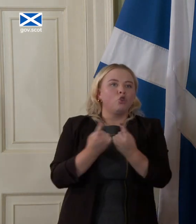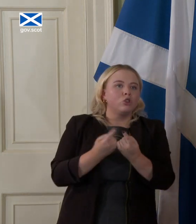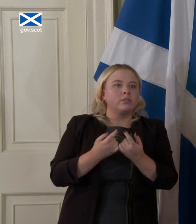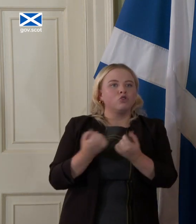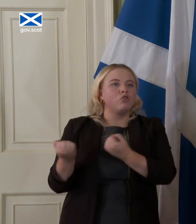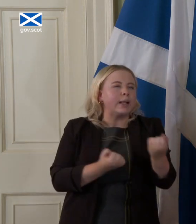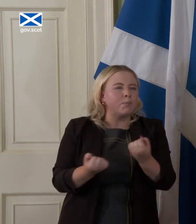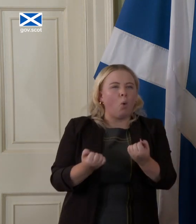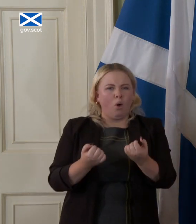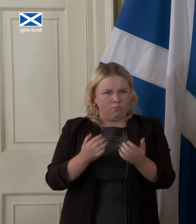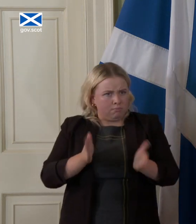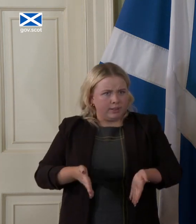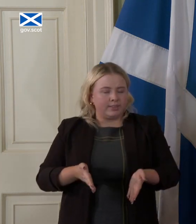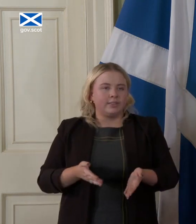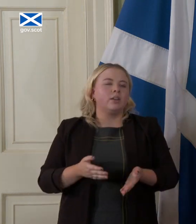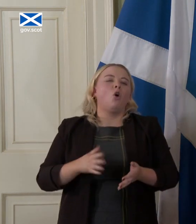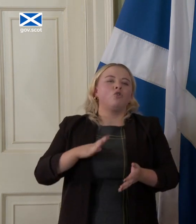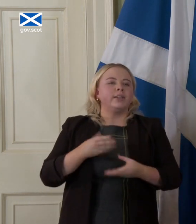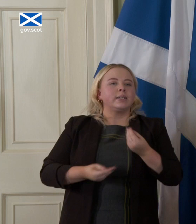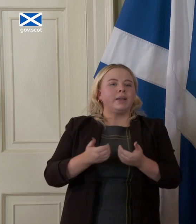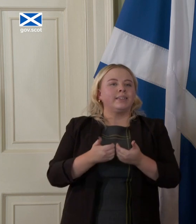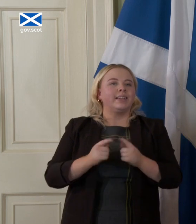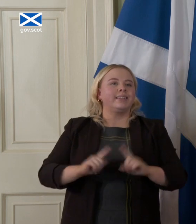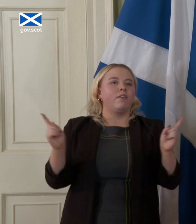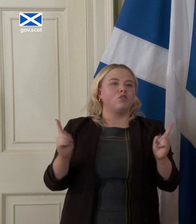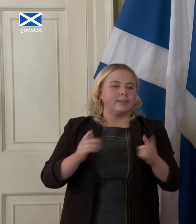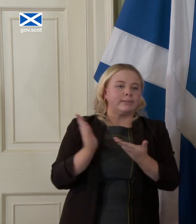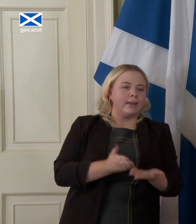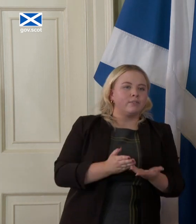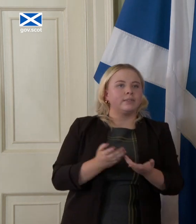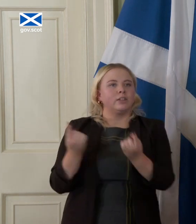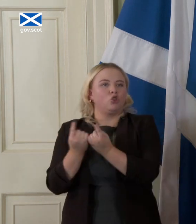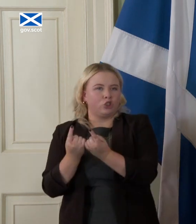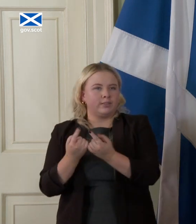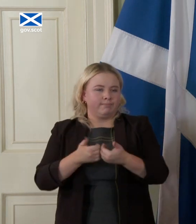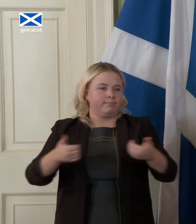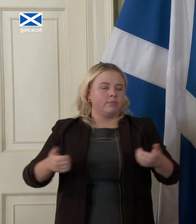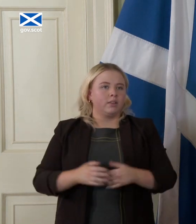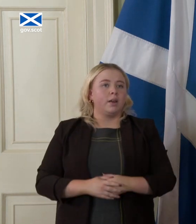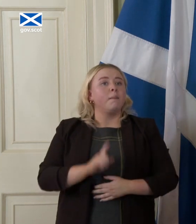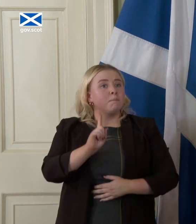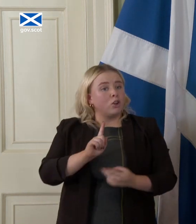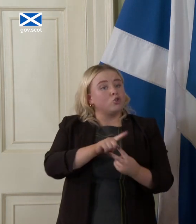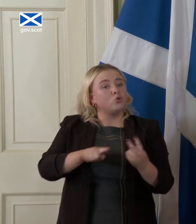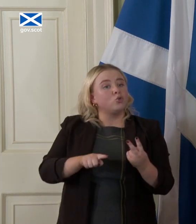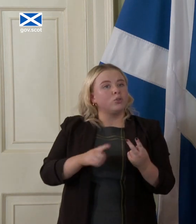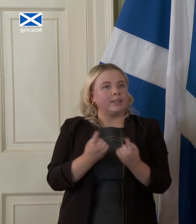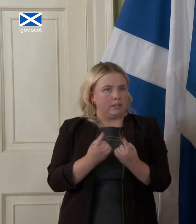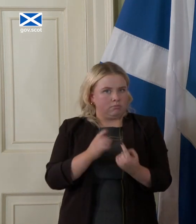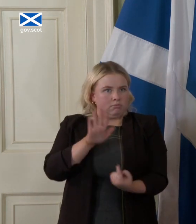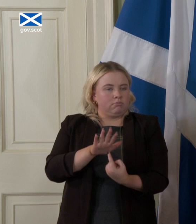manufactured goods but let's not lose sight of the two things firstly with proper planning the